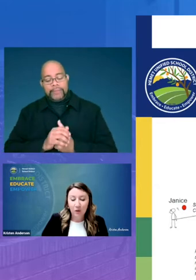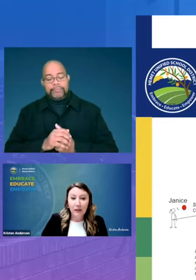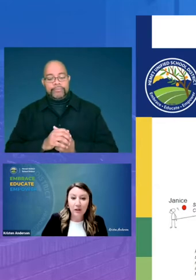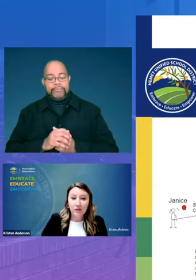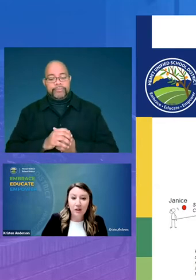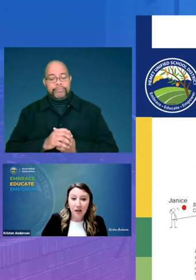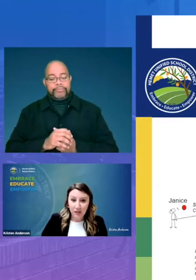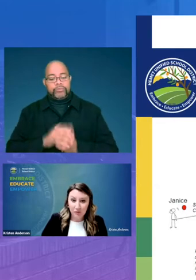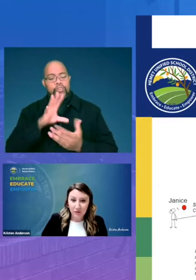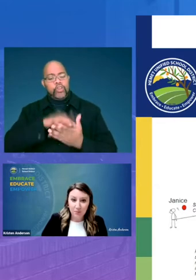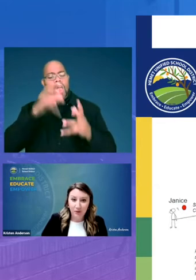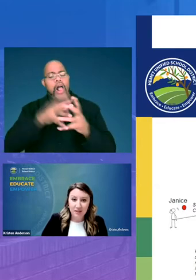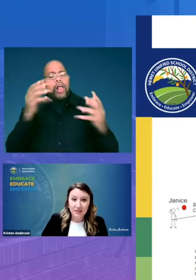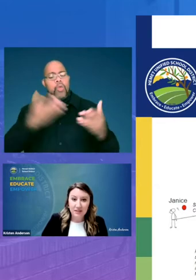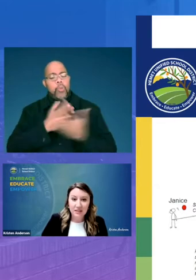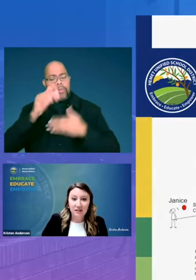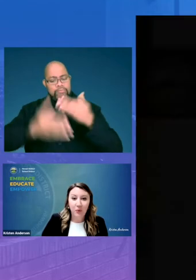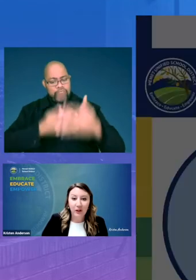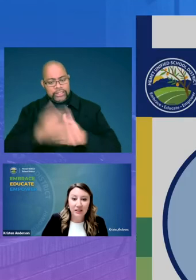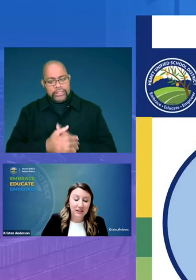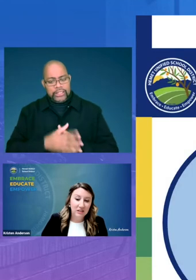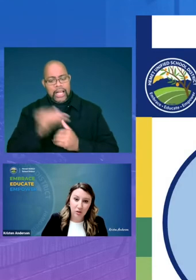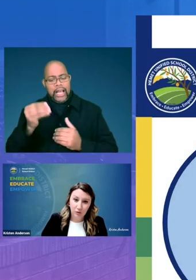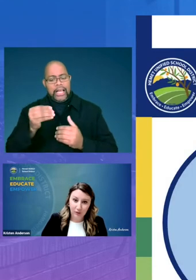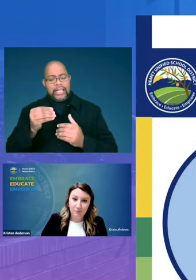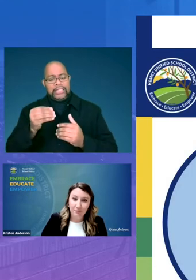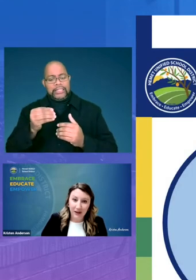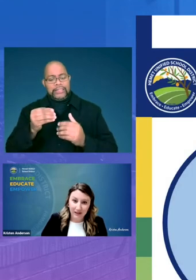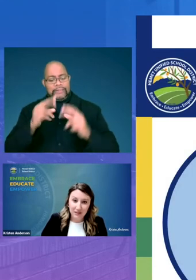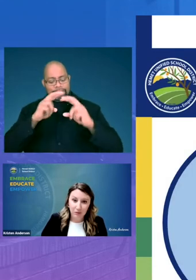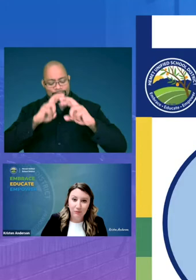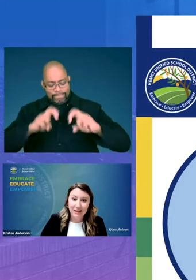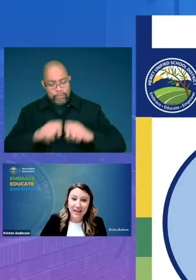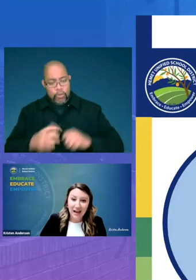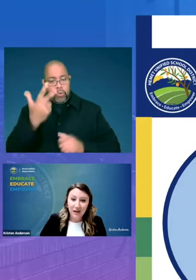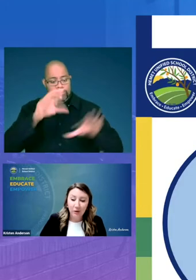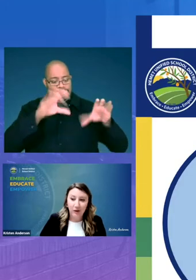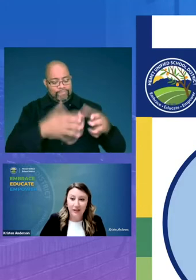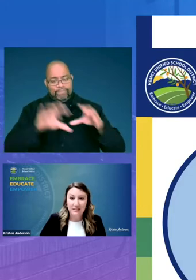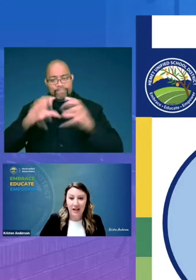we learned a lot through this process and boiled it into three buckets or three categories from